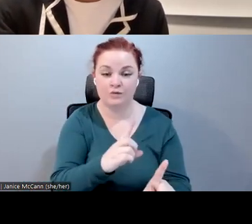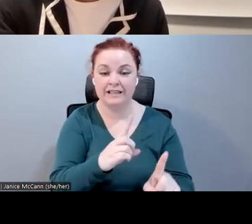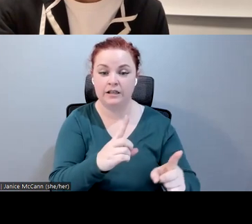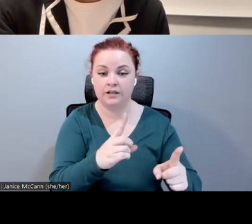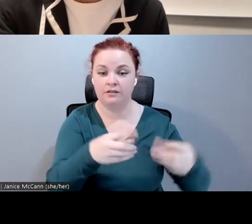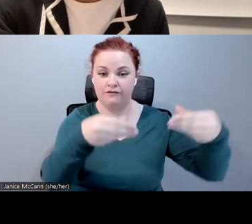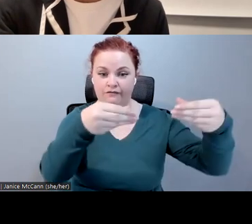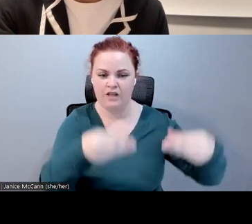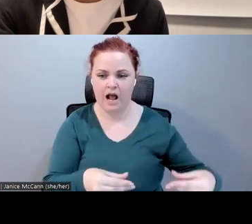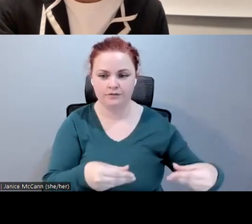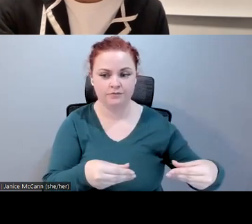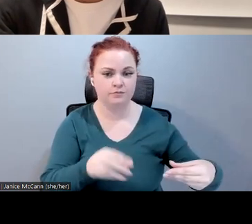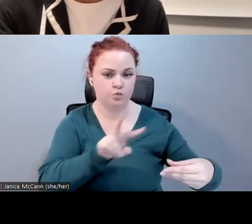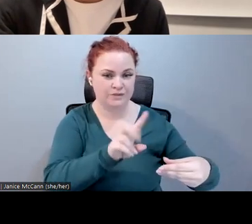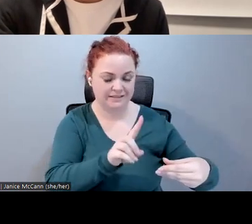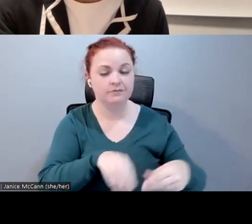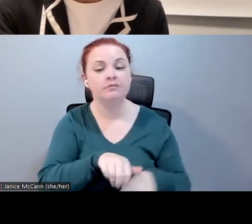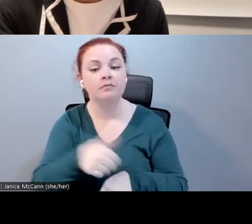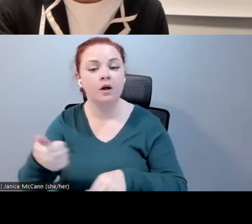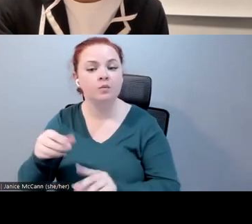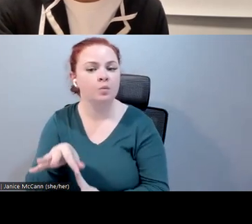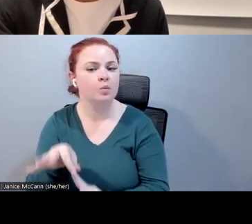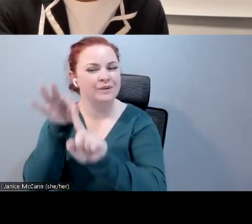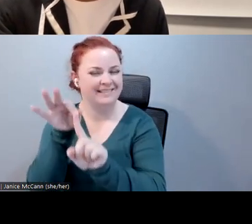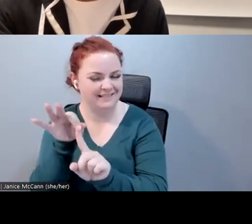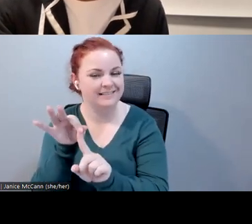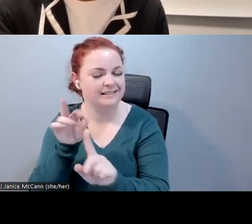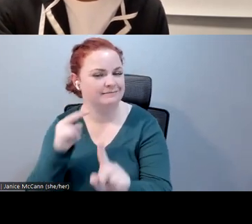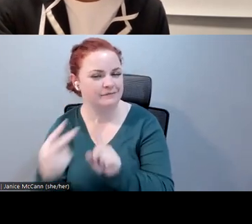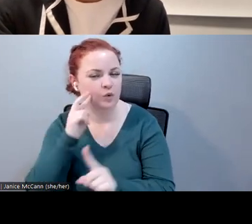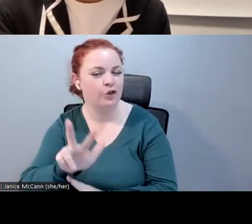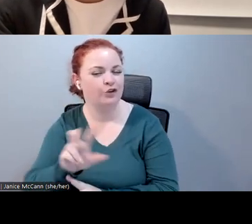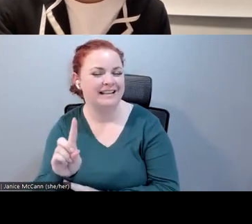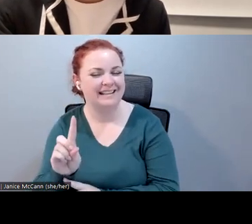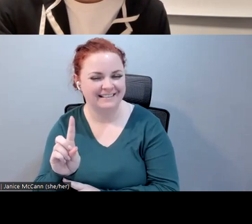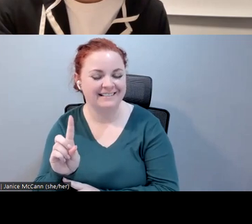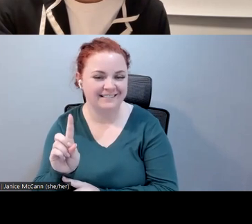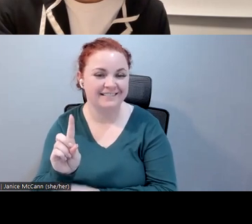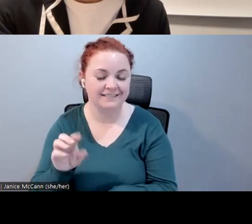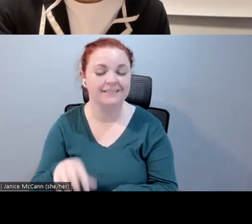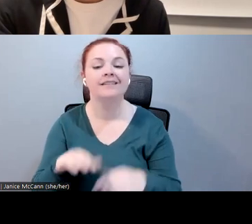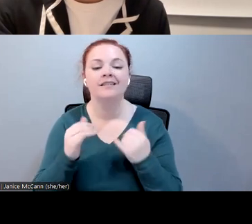unique questions for 3D design. Let's dive into our first